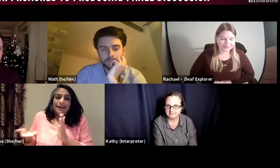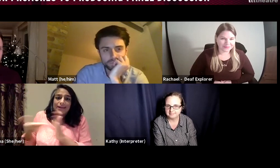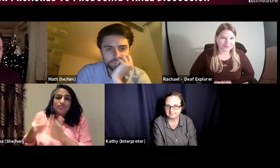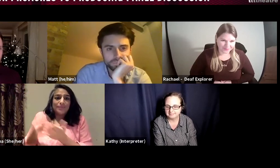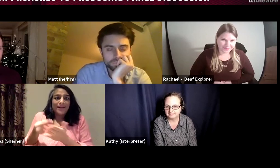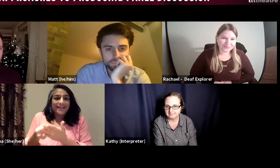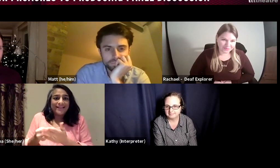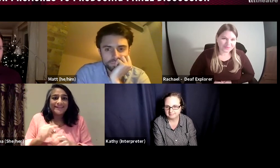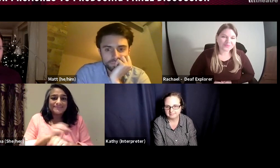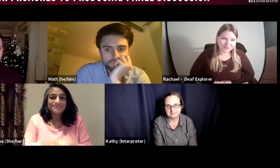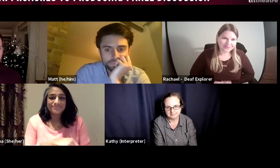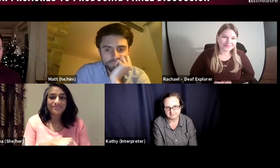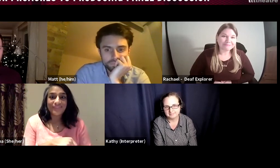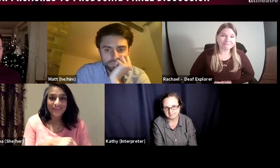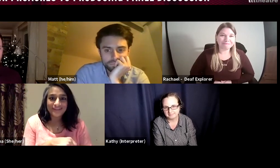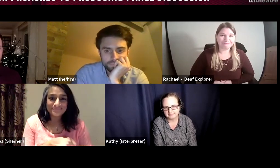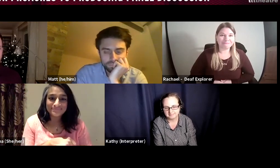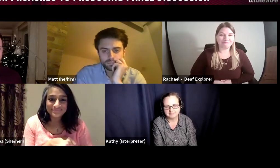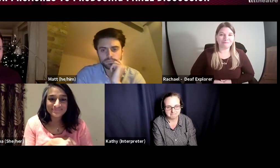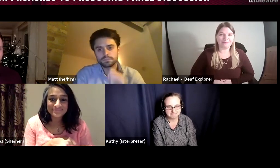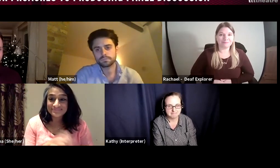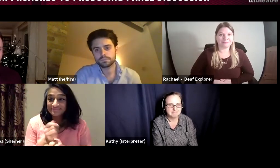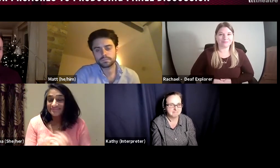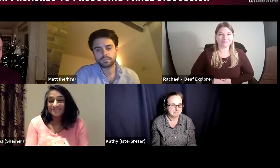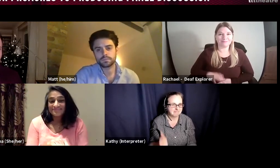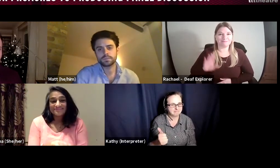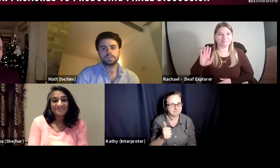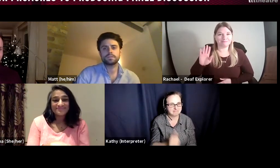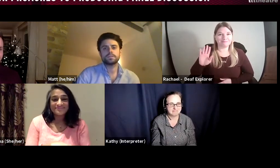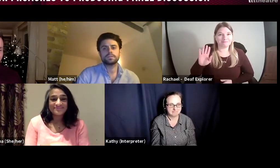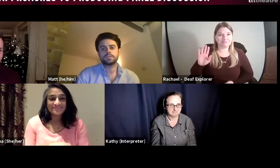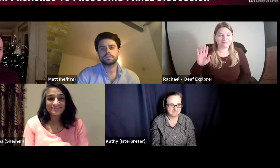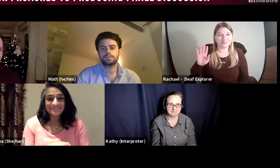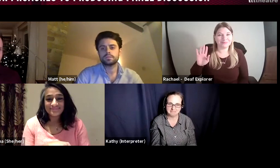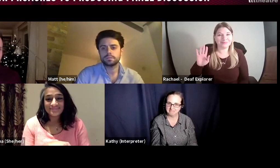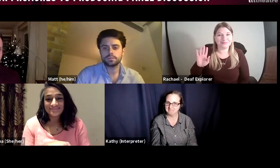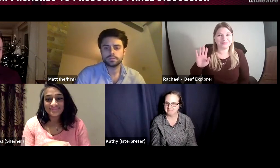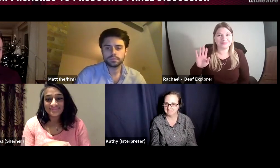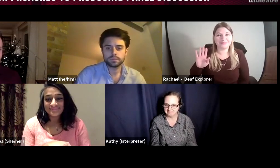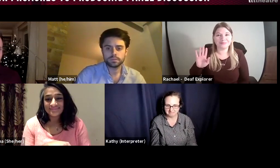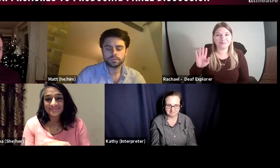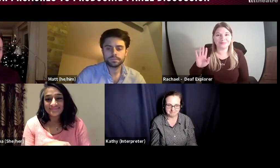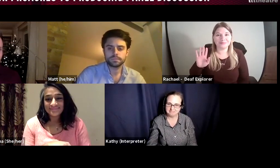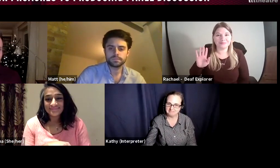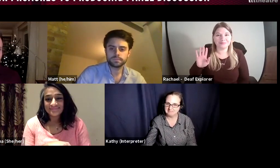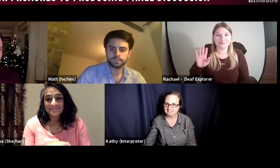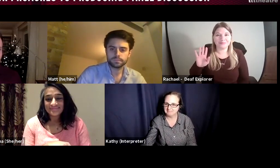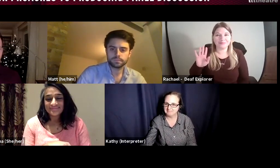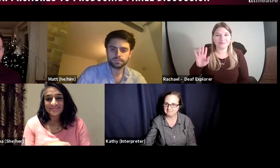we need in the budget so it's always good to have something extra for something that you just never expected and prepared for. ALEX: Rachael?